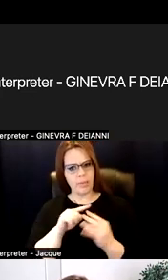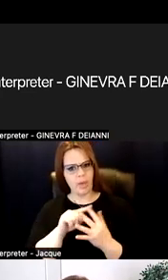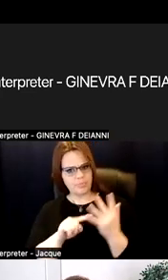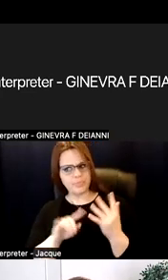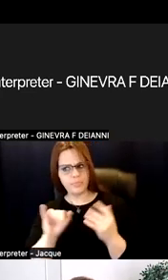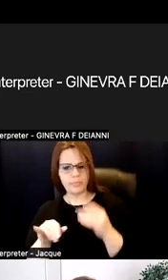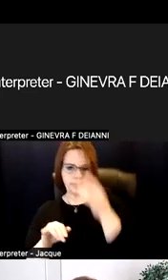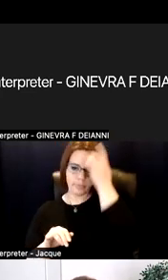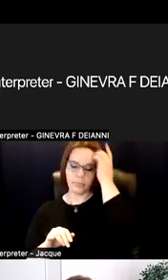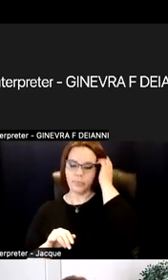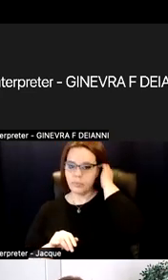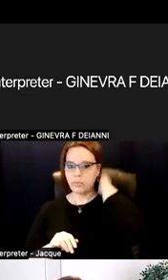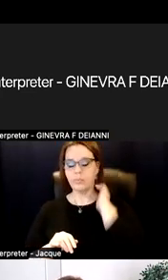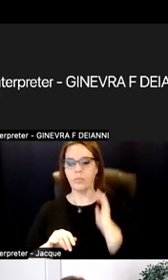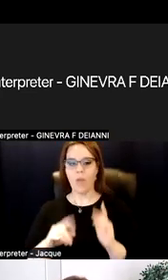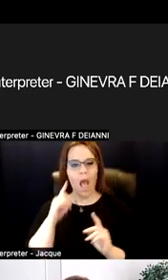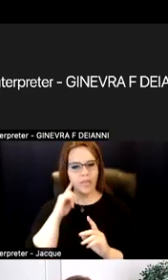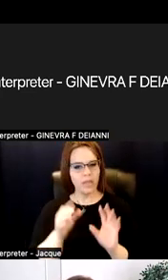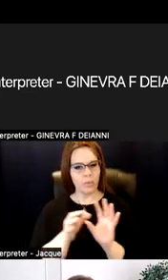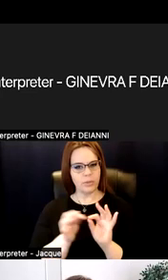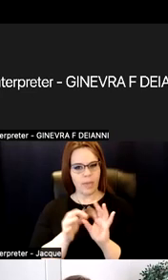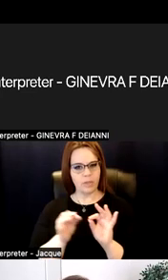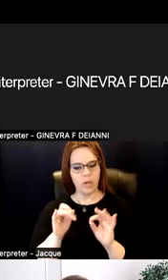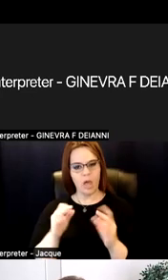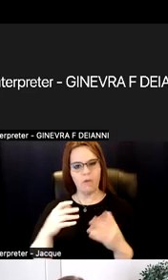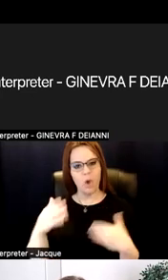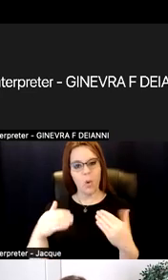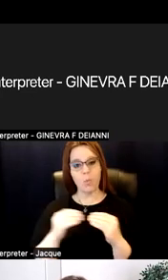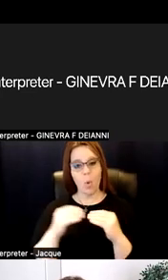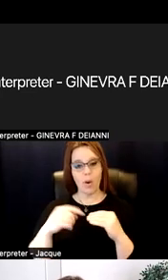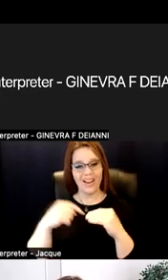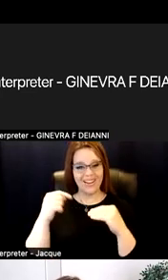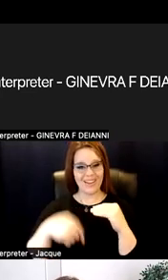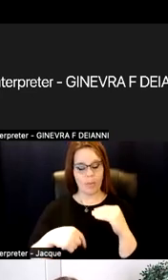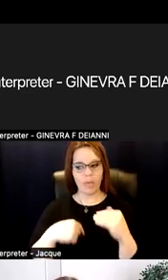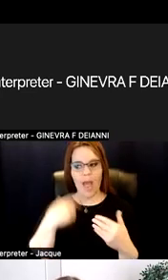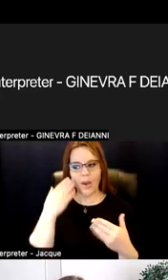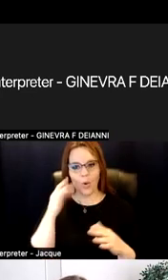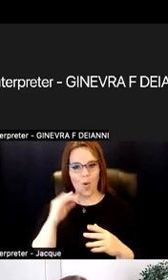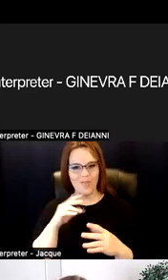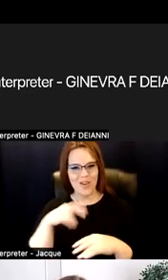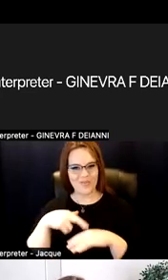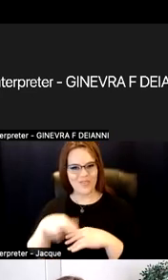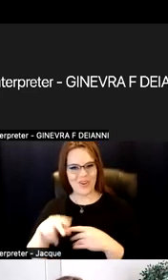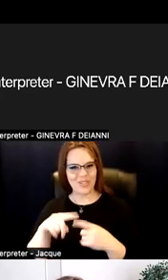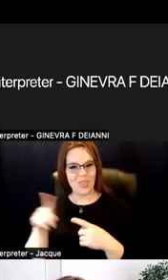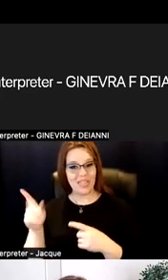I think there was some mention of going more in-depth. And I don't know if they're referring to this presentation or another one.